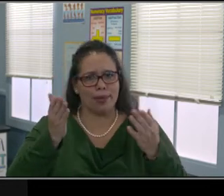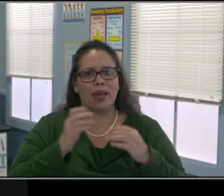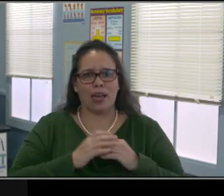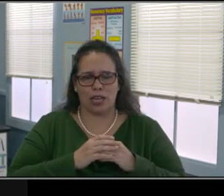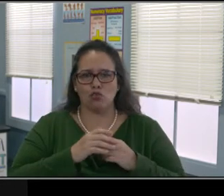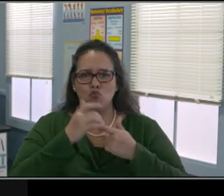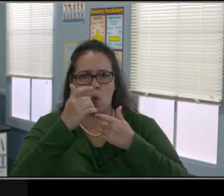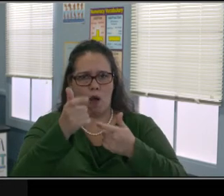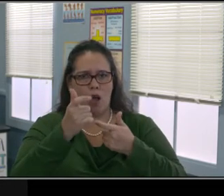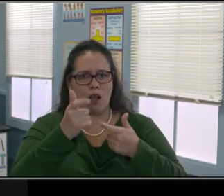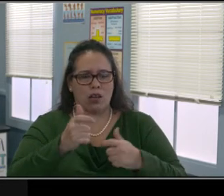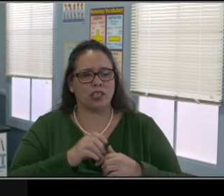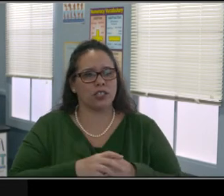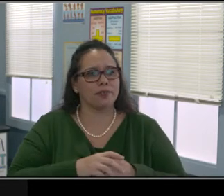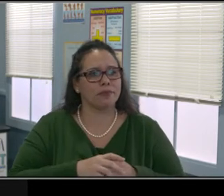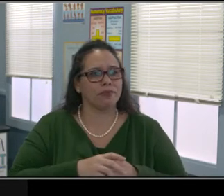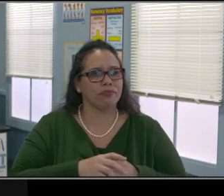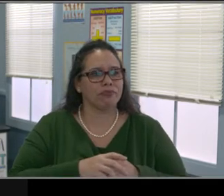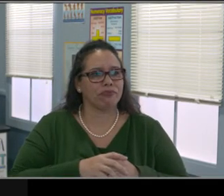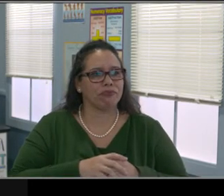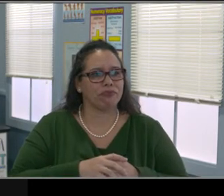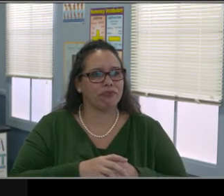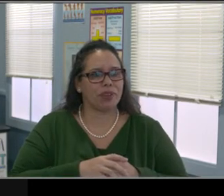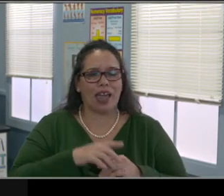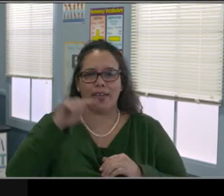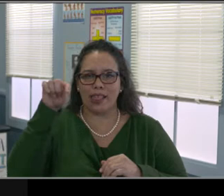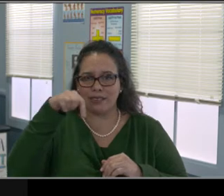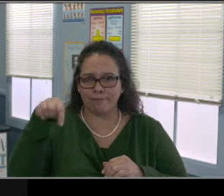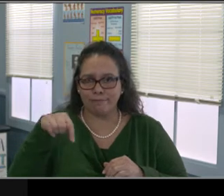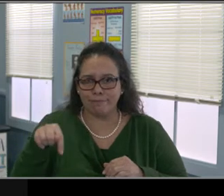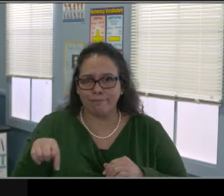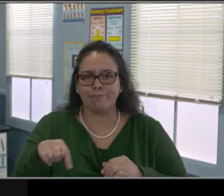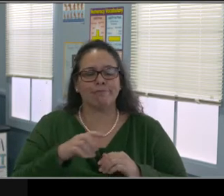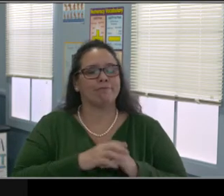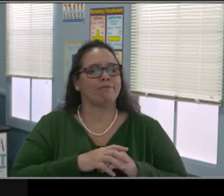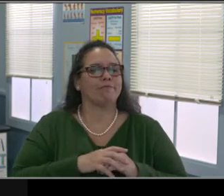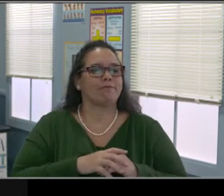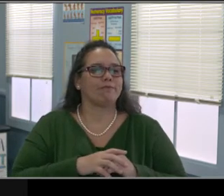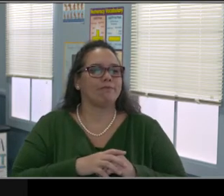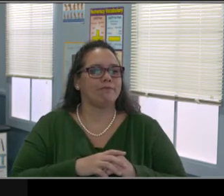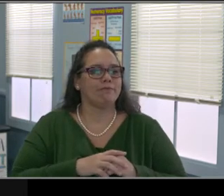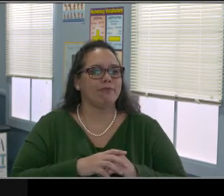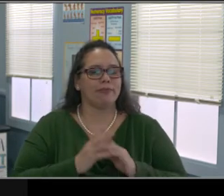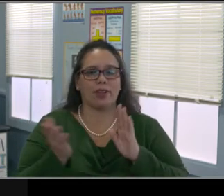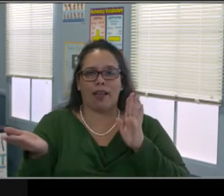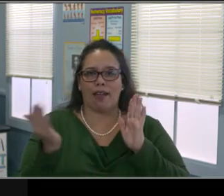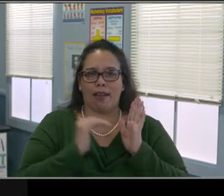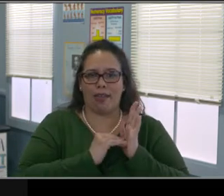And then for career interest surveys for parents who children maybe don't know